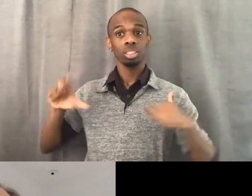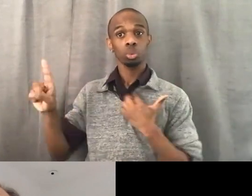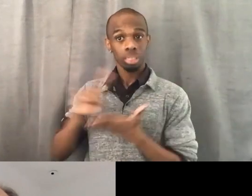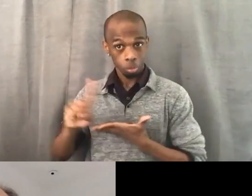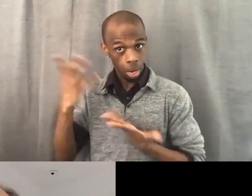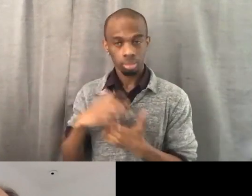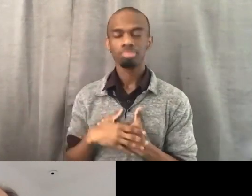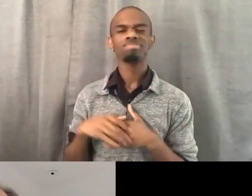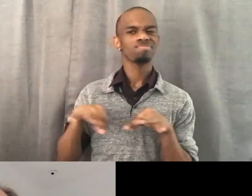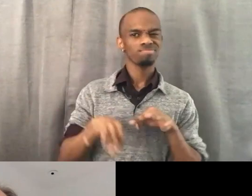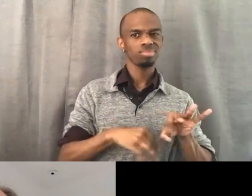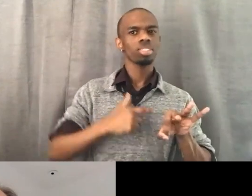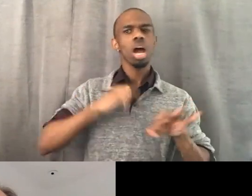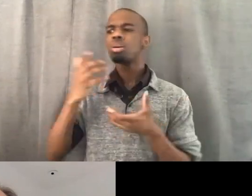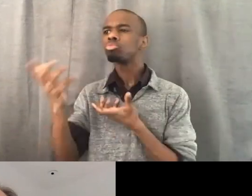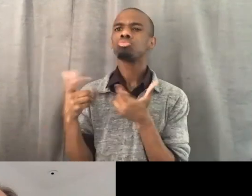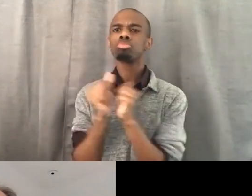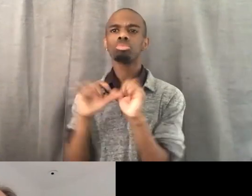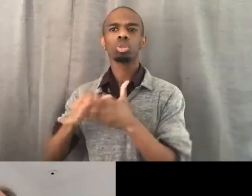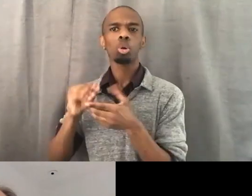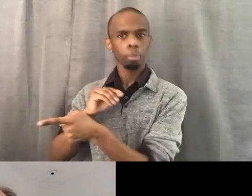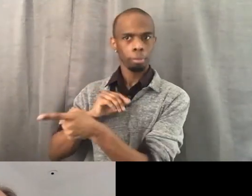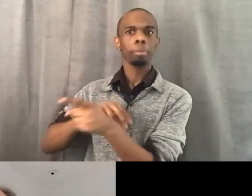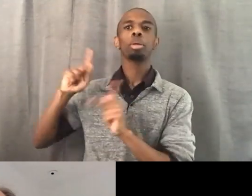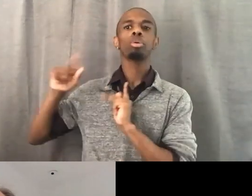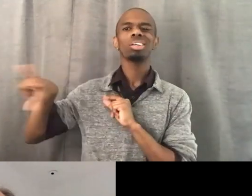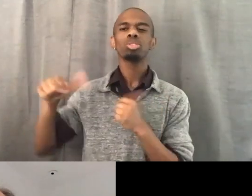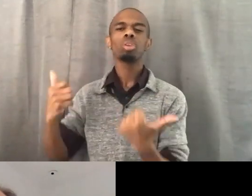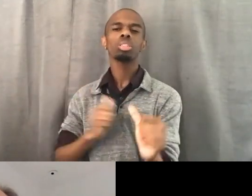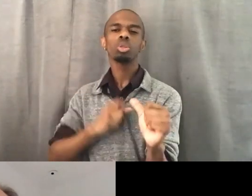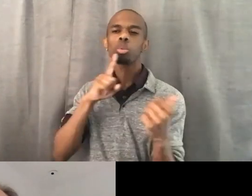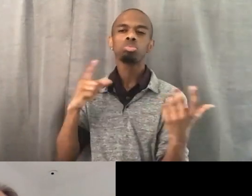on trying to get a development project